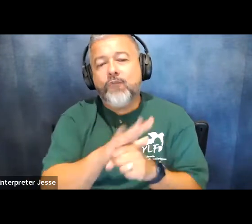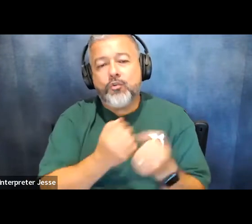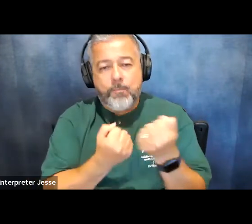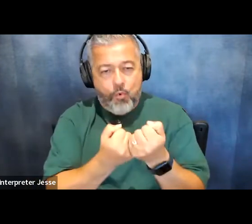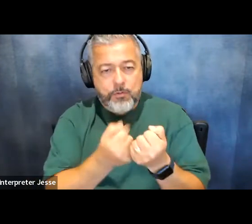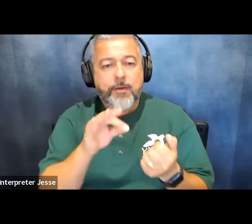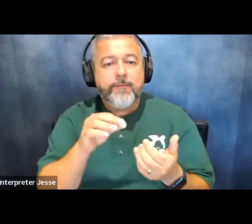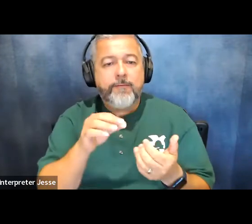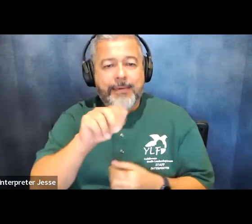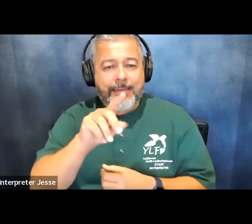please move to slide seven